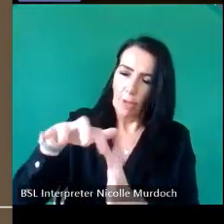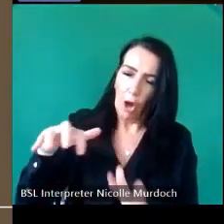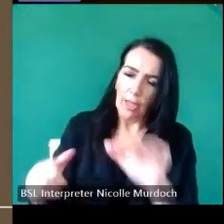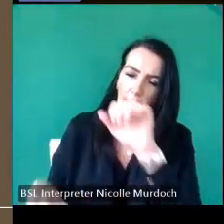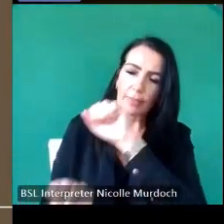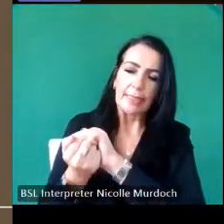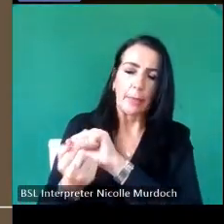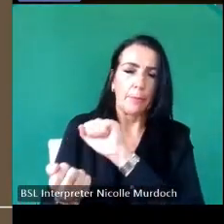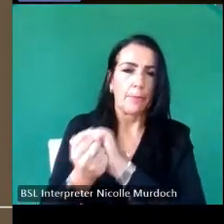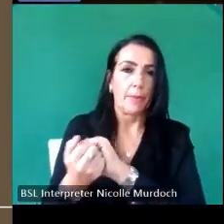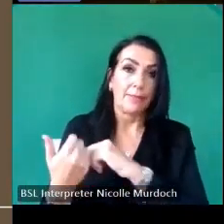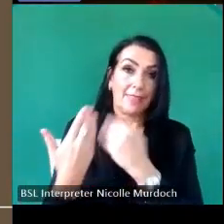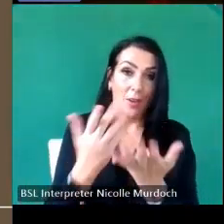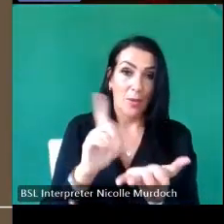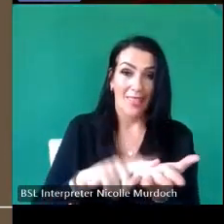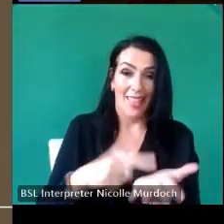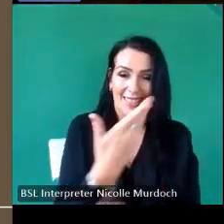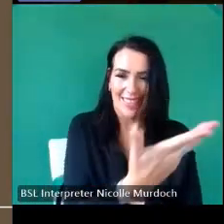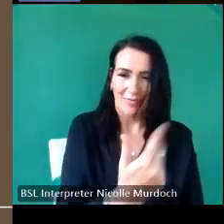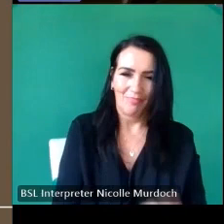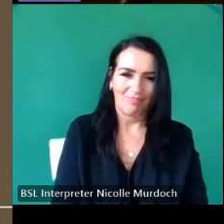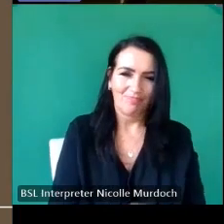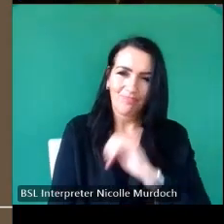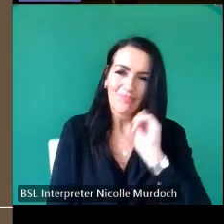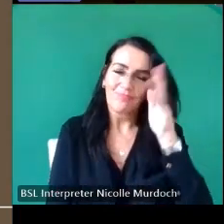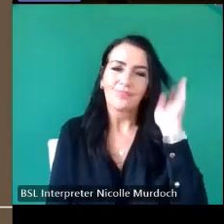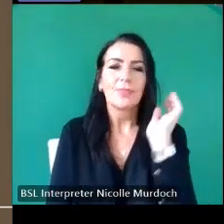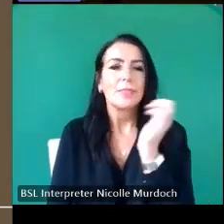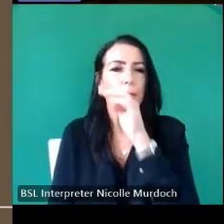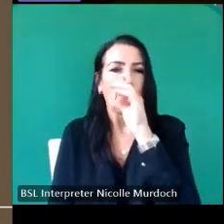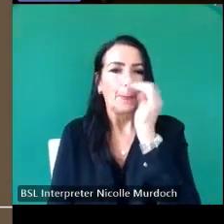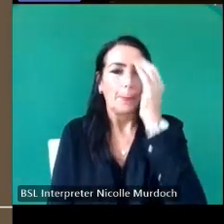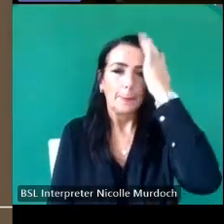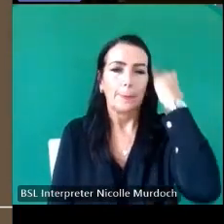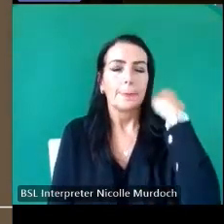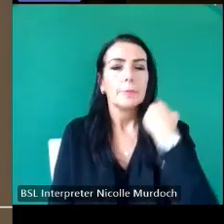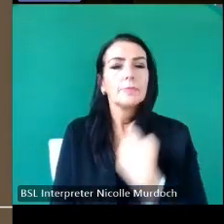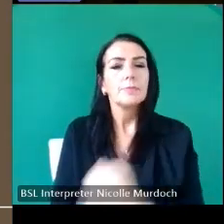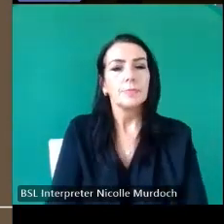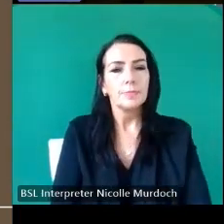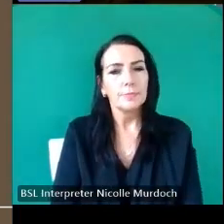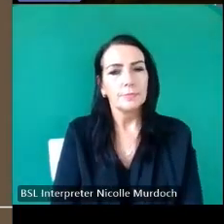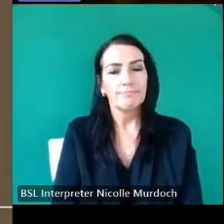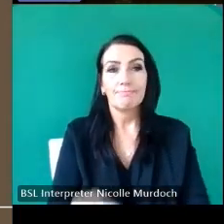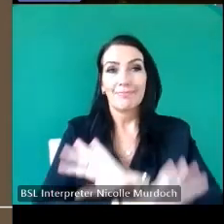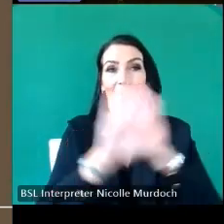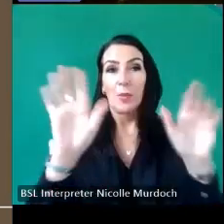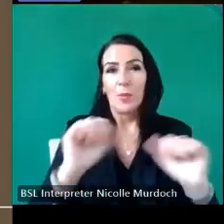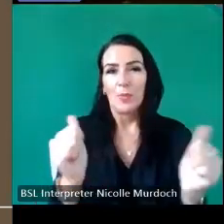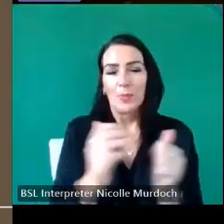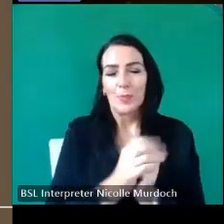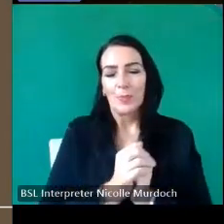over to Les she can tell you more of than inter like did you hello everyone uh yeah well I first